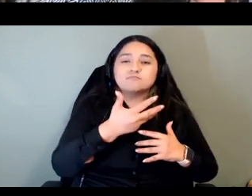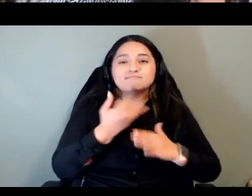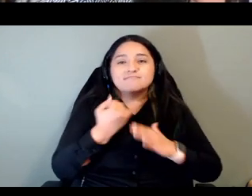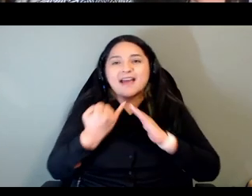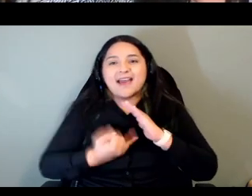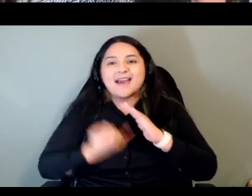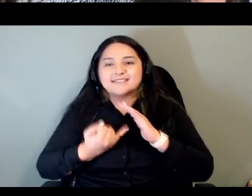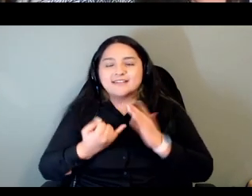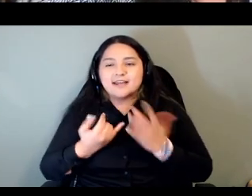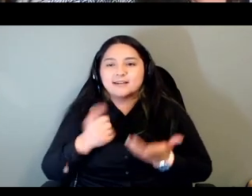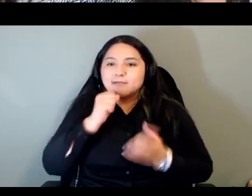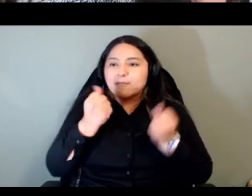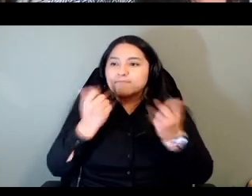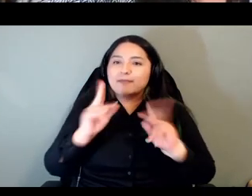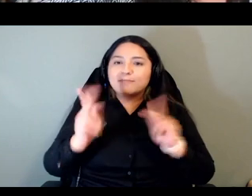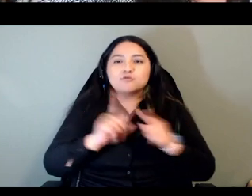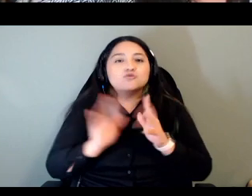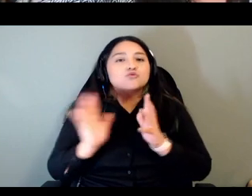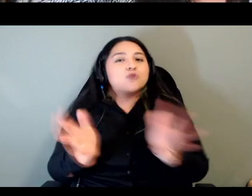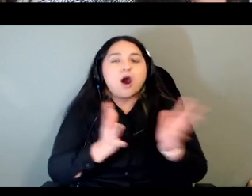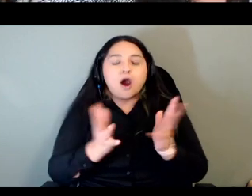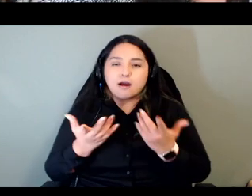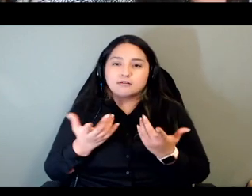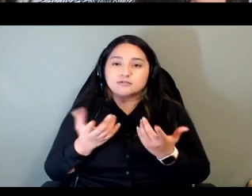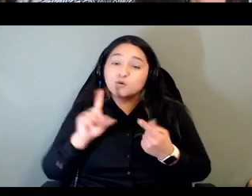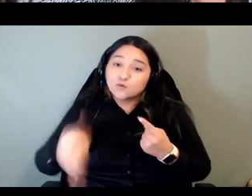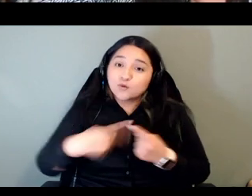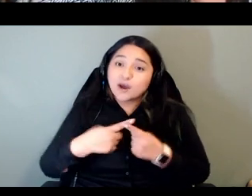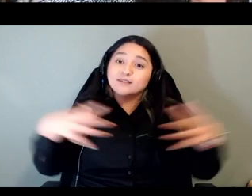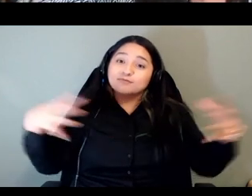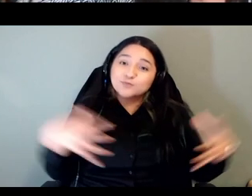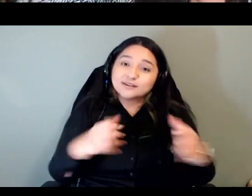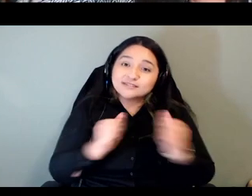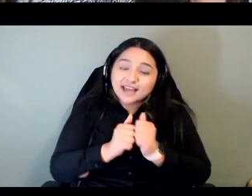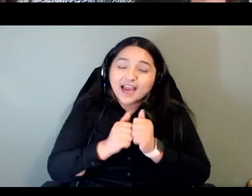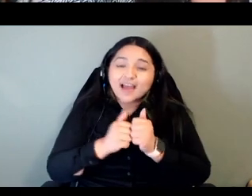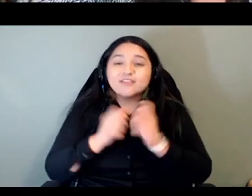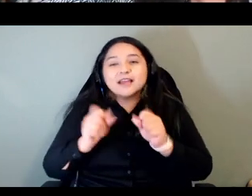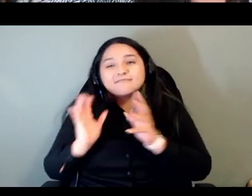bring them together they're able to laugh and joke and talk and watch these videos that